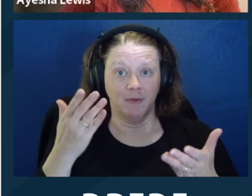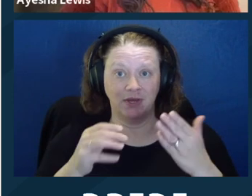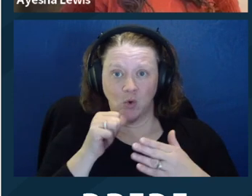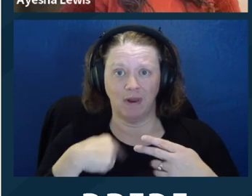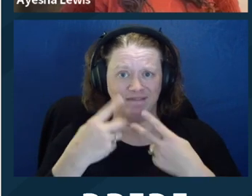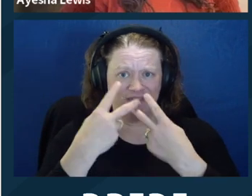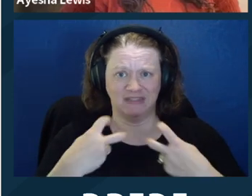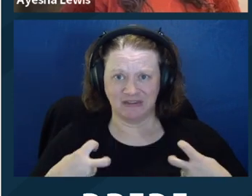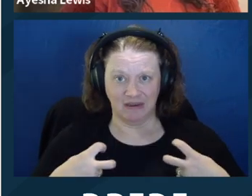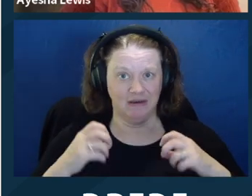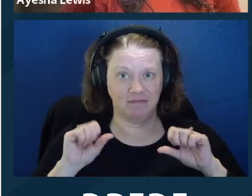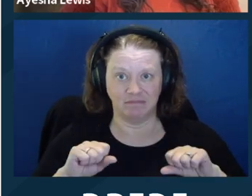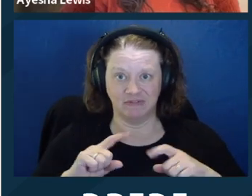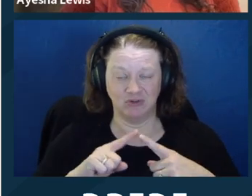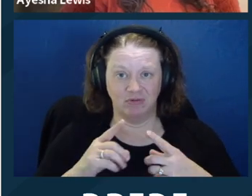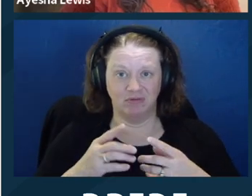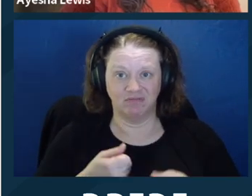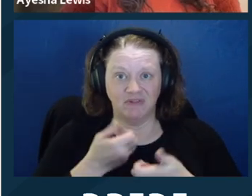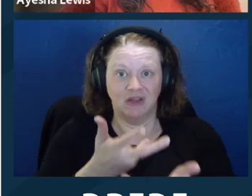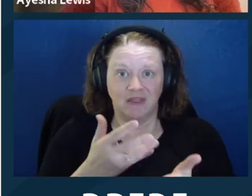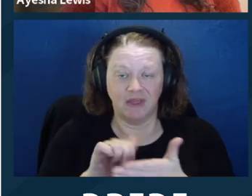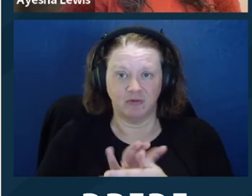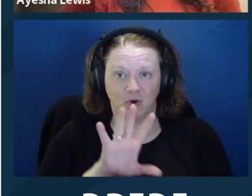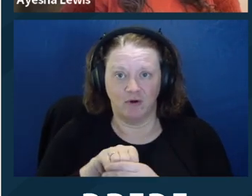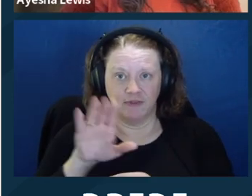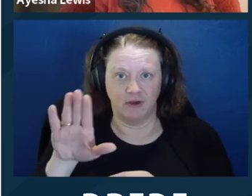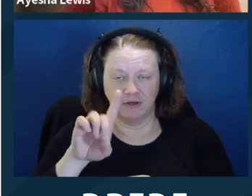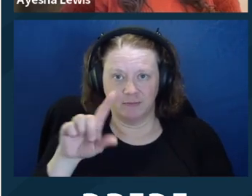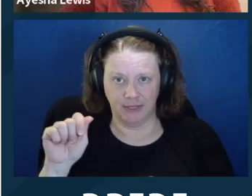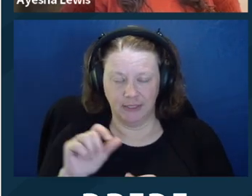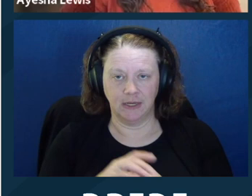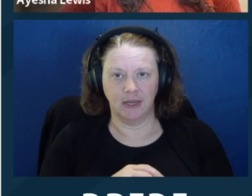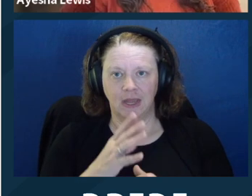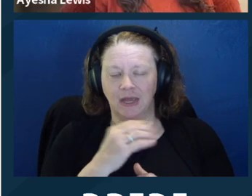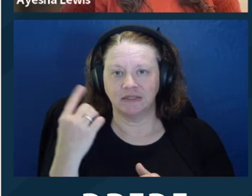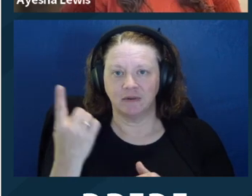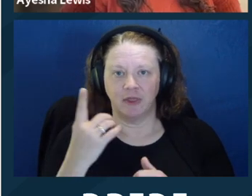There are several psychiatric disabilities where folks might not have insight, and that's